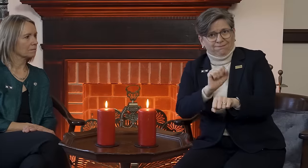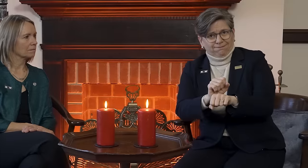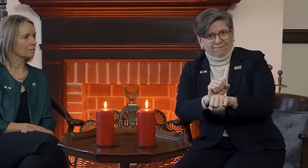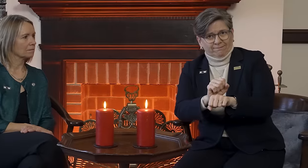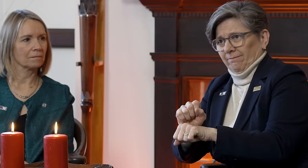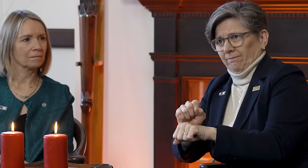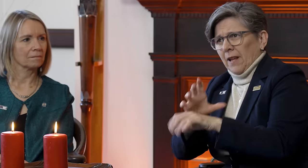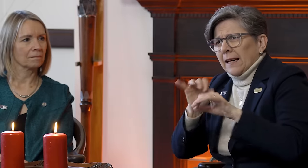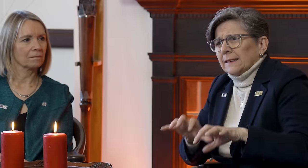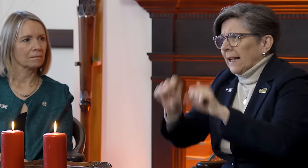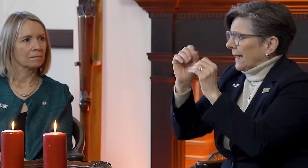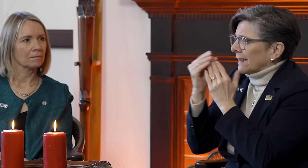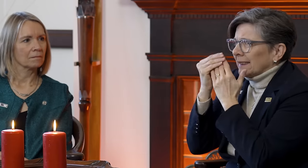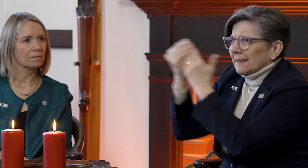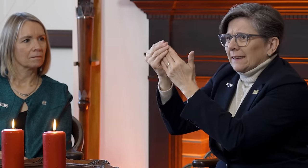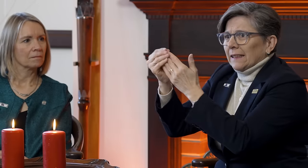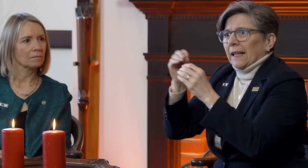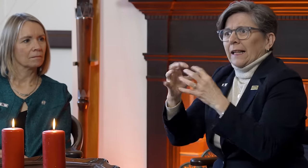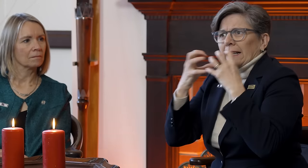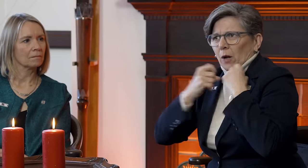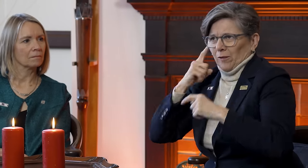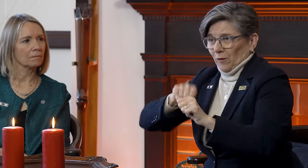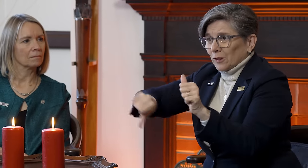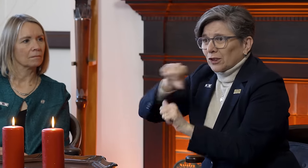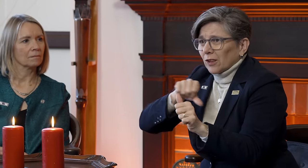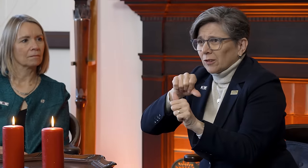as we take the lead in caring for one another.